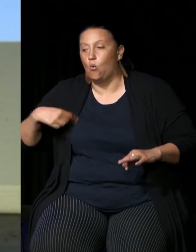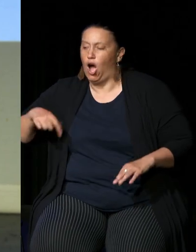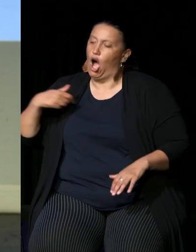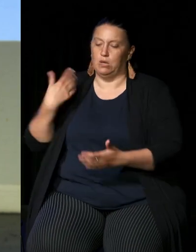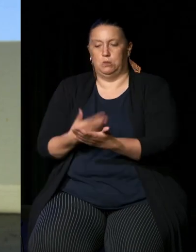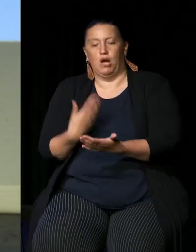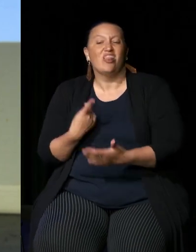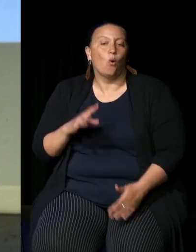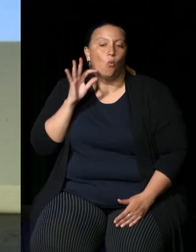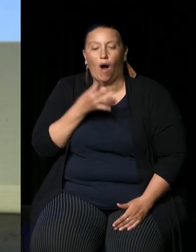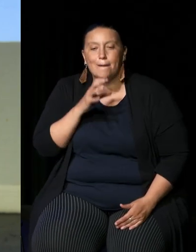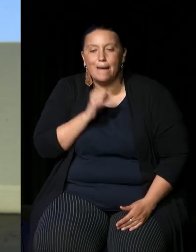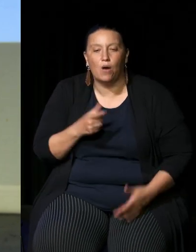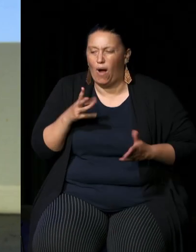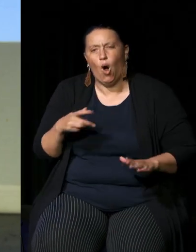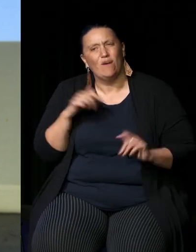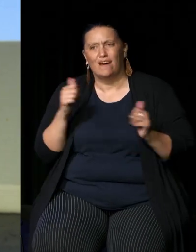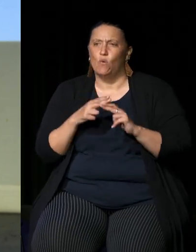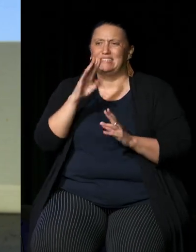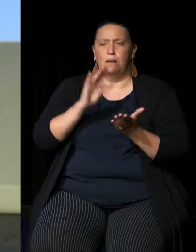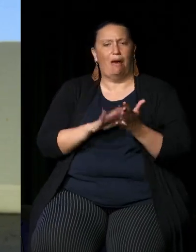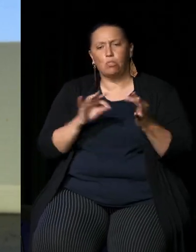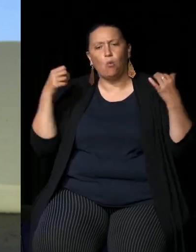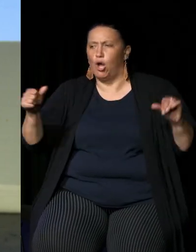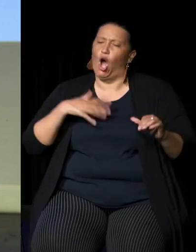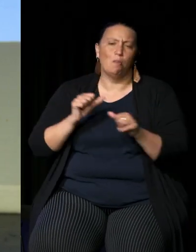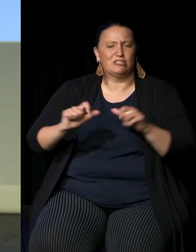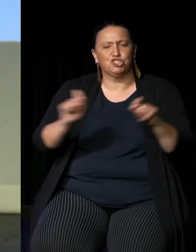the white fellow gosh we've been doing it for 10 months and it's not working so let's toss it out